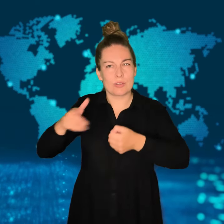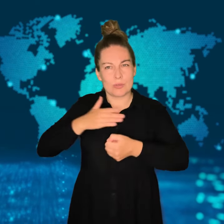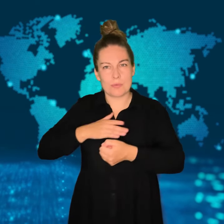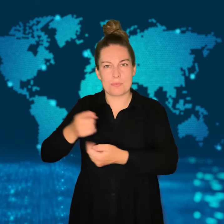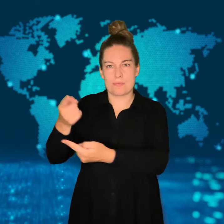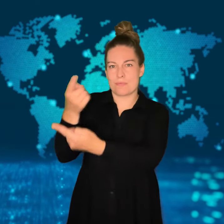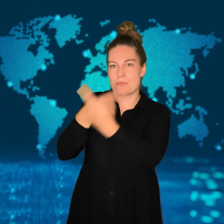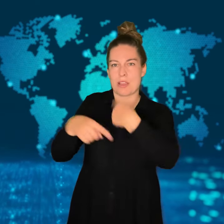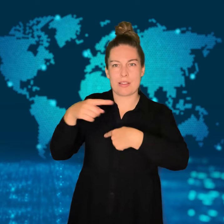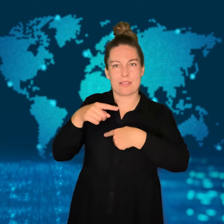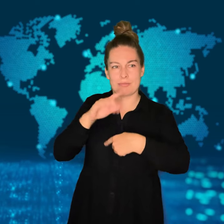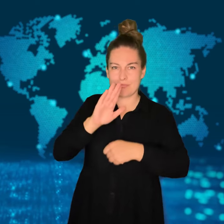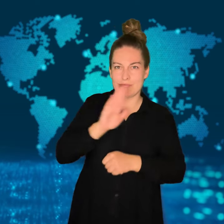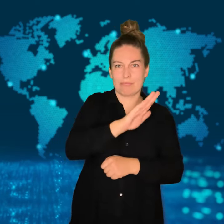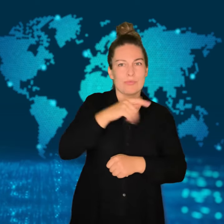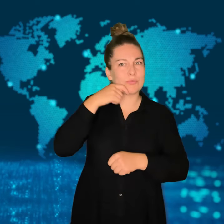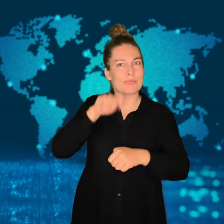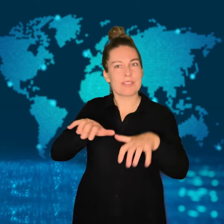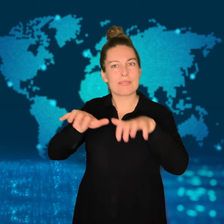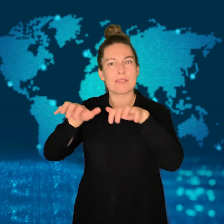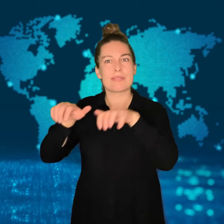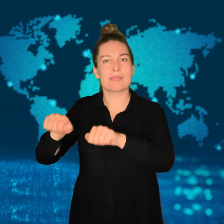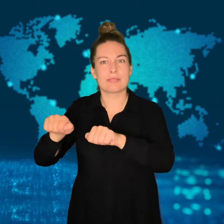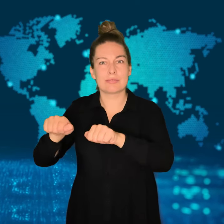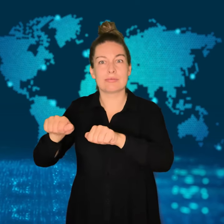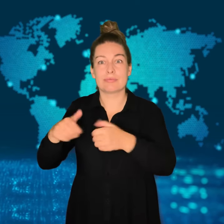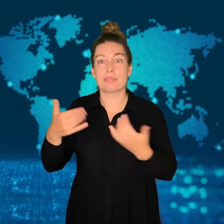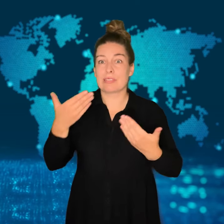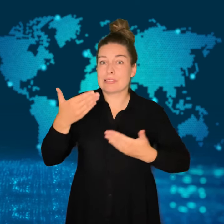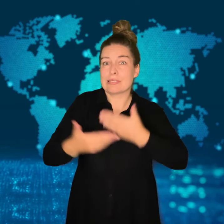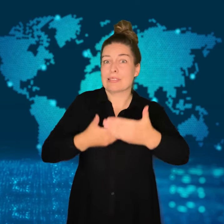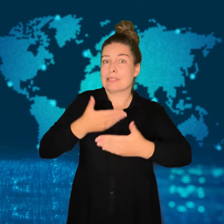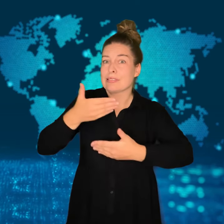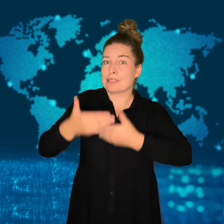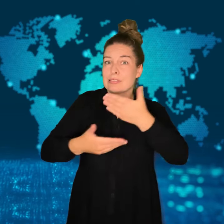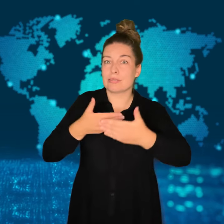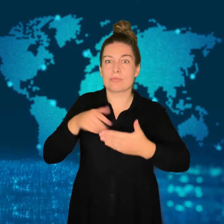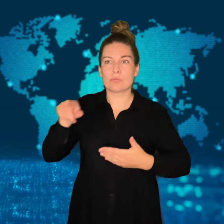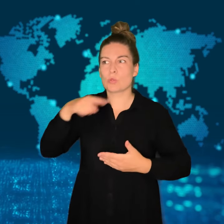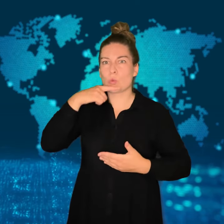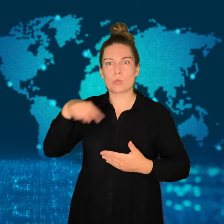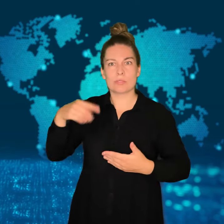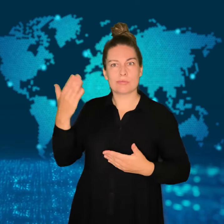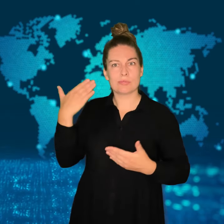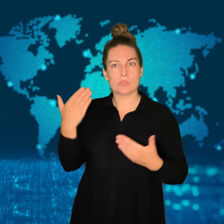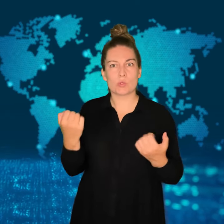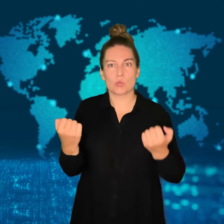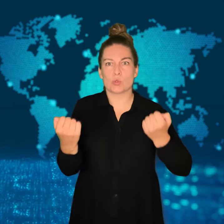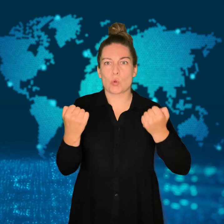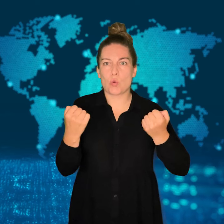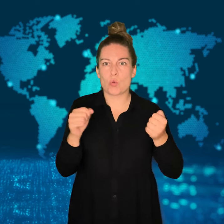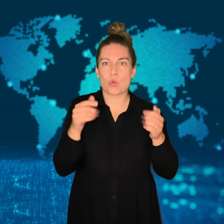Ukraine intends to reclaim the Crimean Peninsula